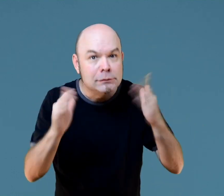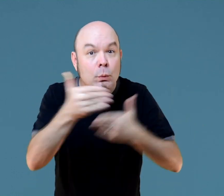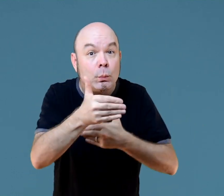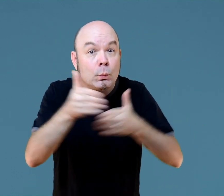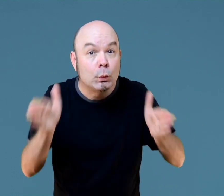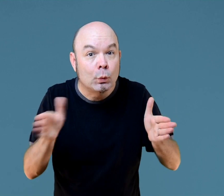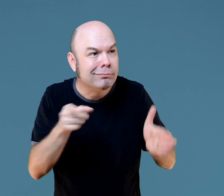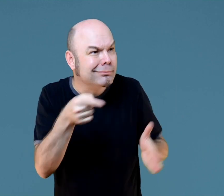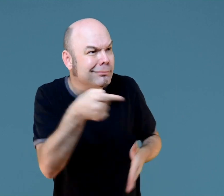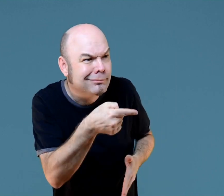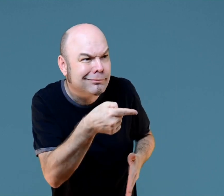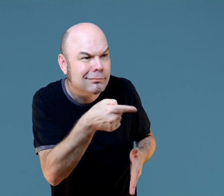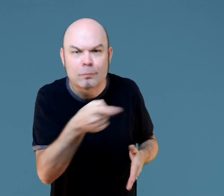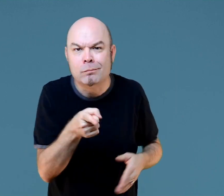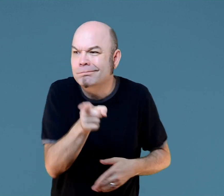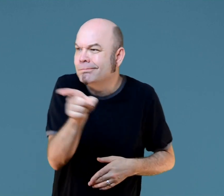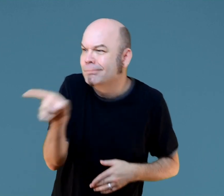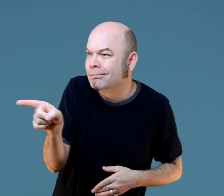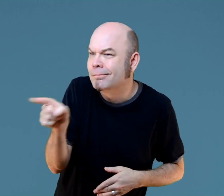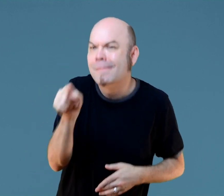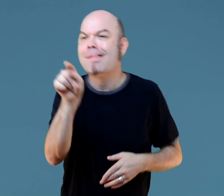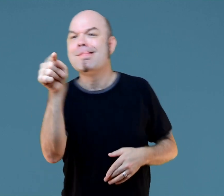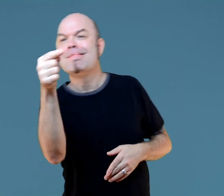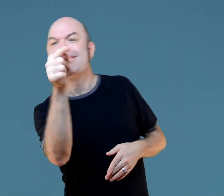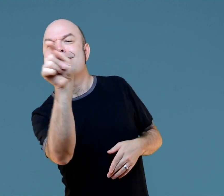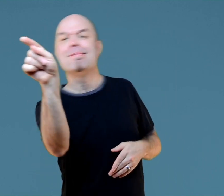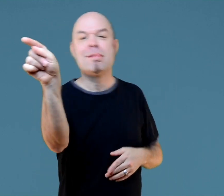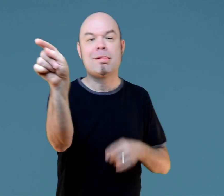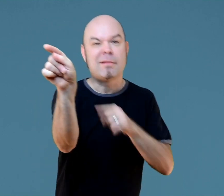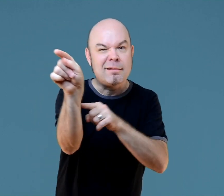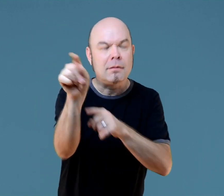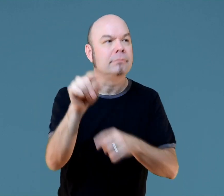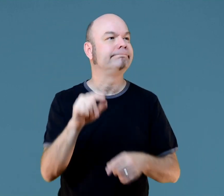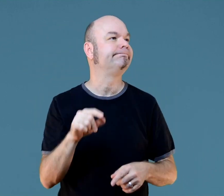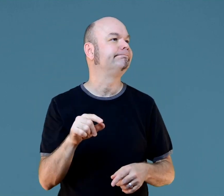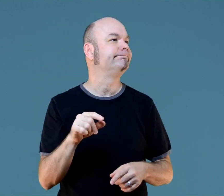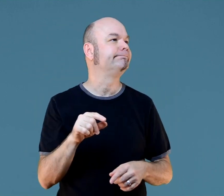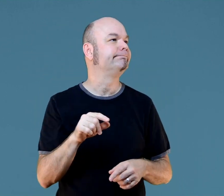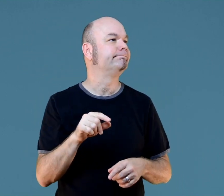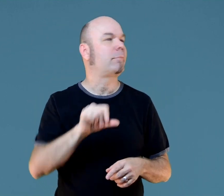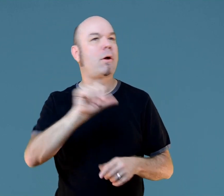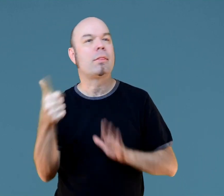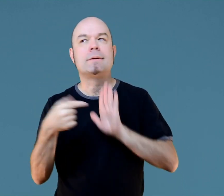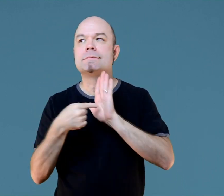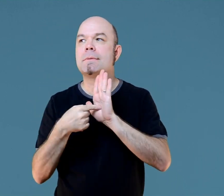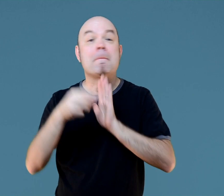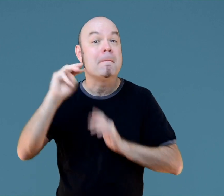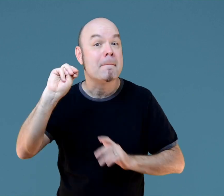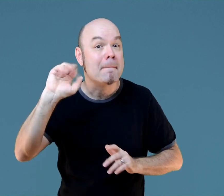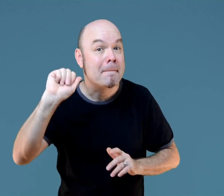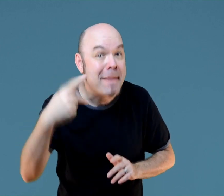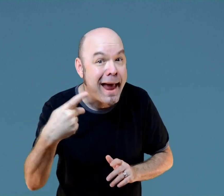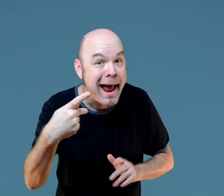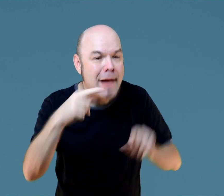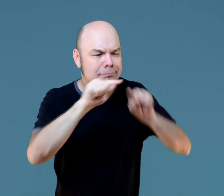or a room over here or over here or way back there. Another example is a map.